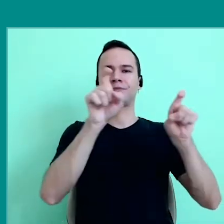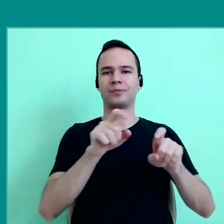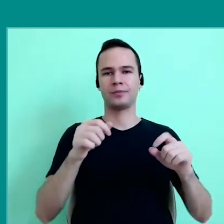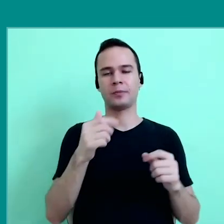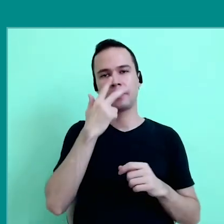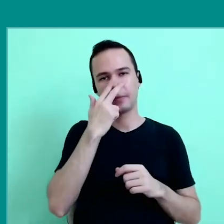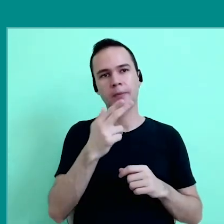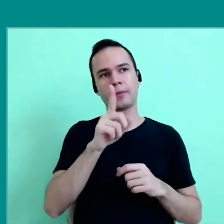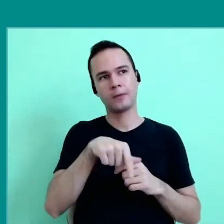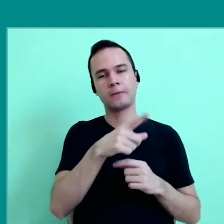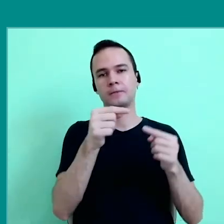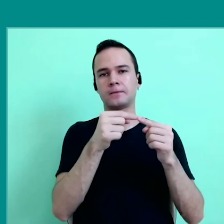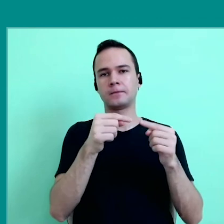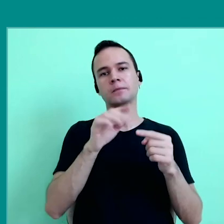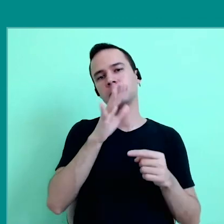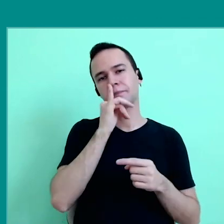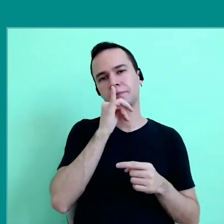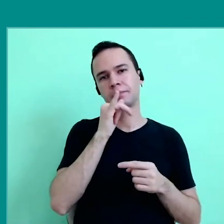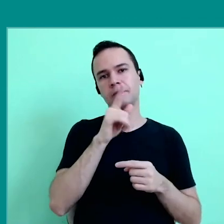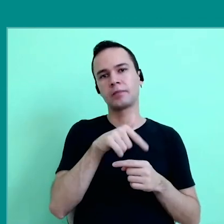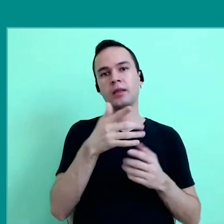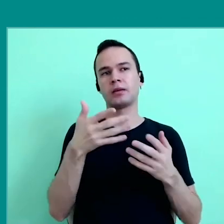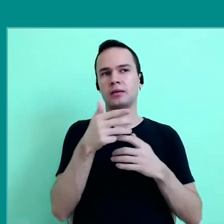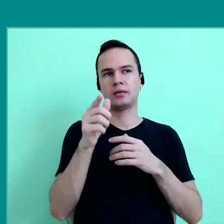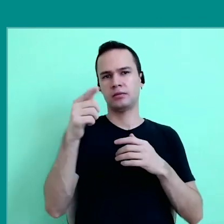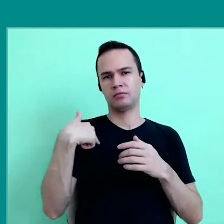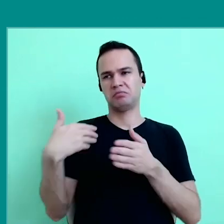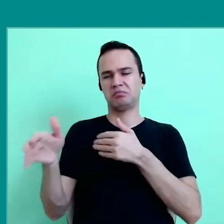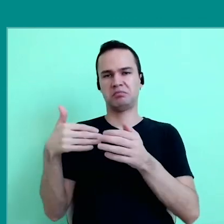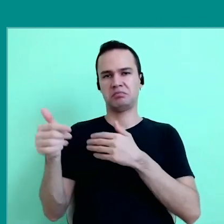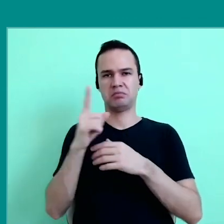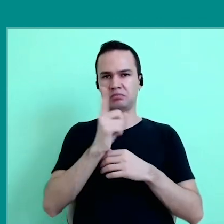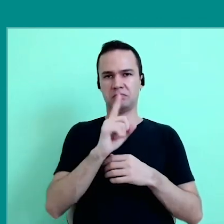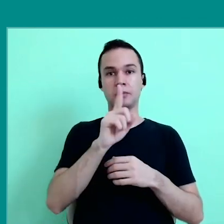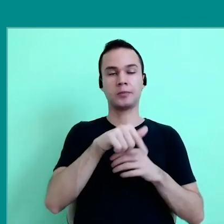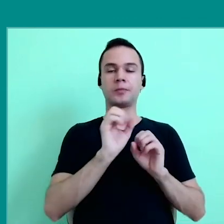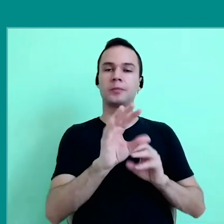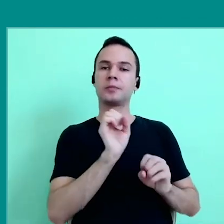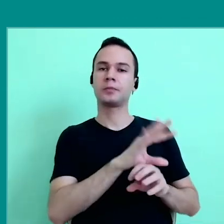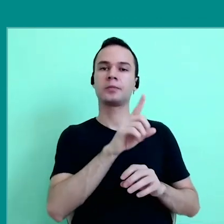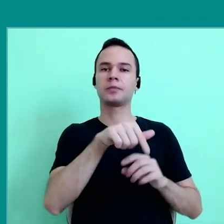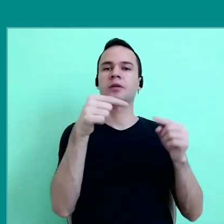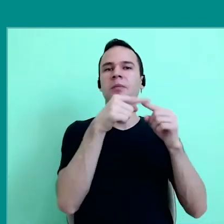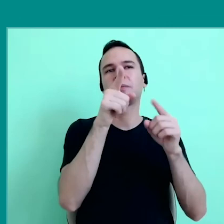It seems to me that this is an aspect… it's not something that's on the outside, I come back to this idea of teaching as a technical matter,